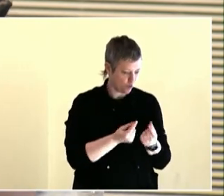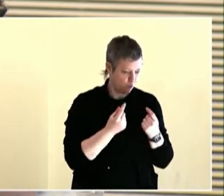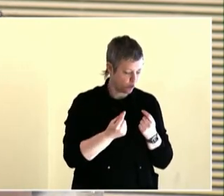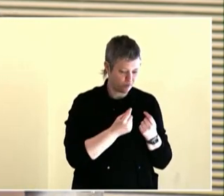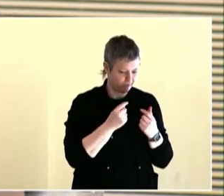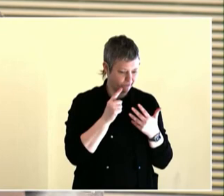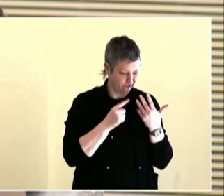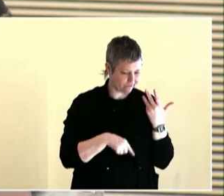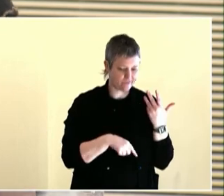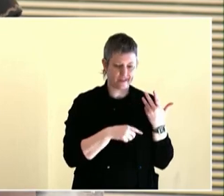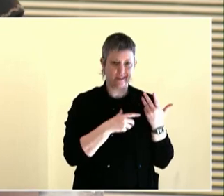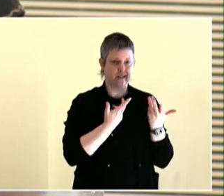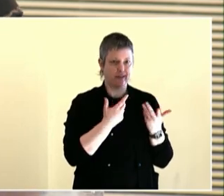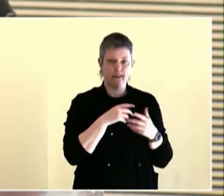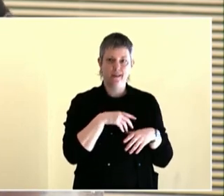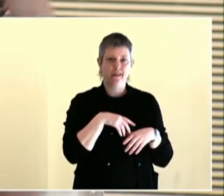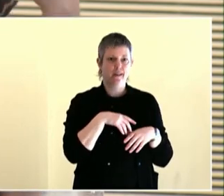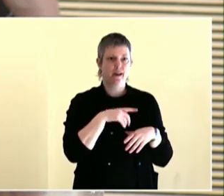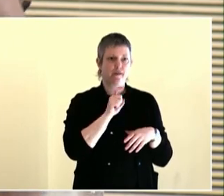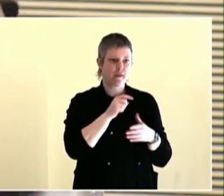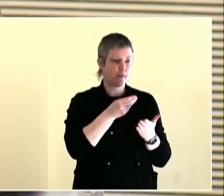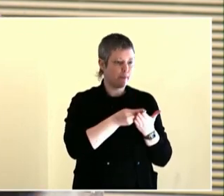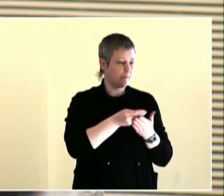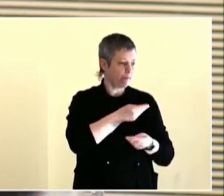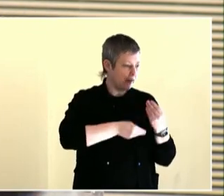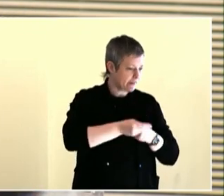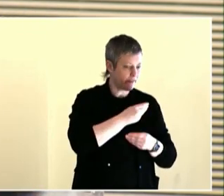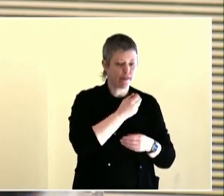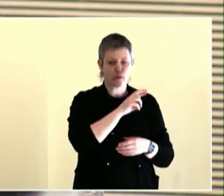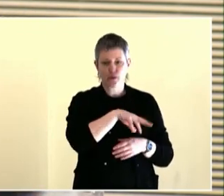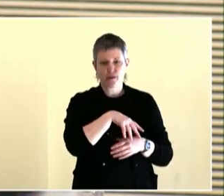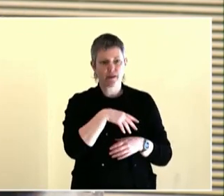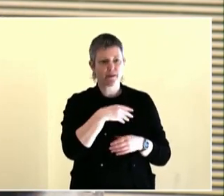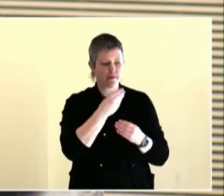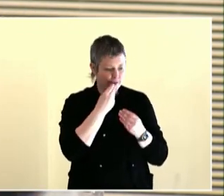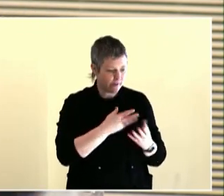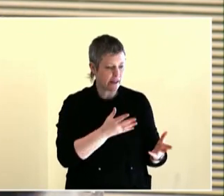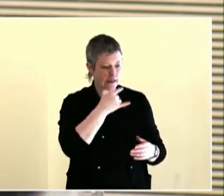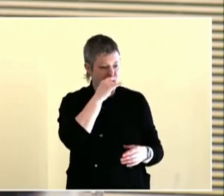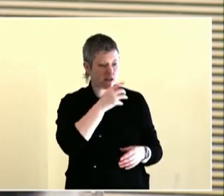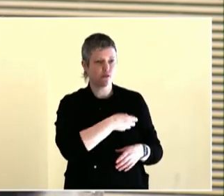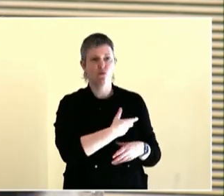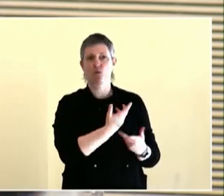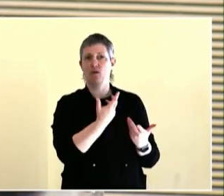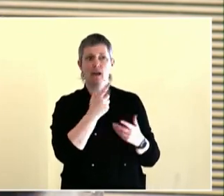Cynthia, talked about claiming our future for ourselves and thank you for sharing your